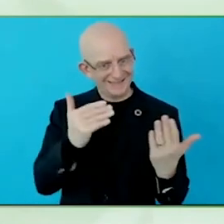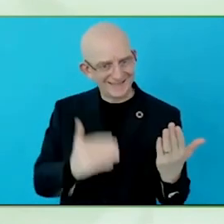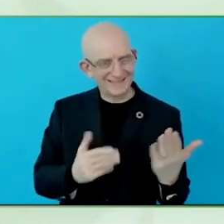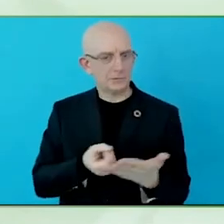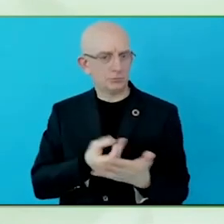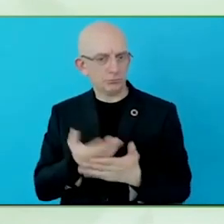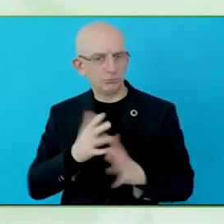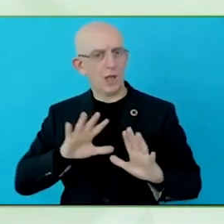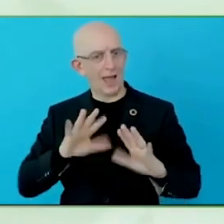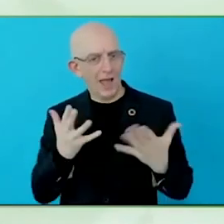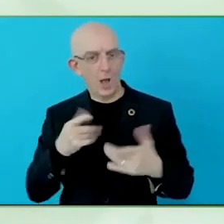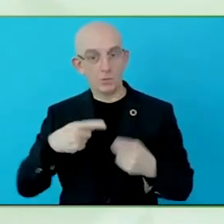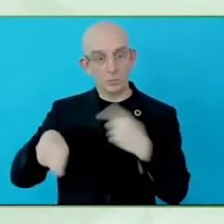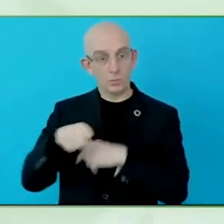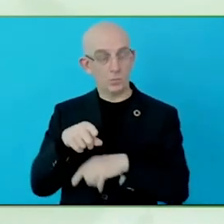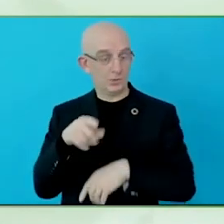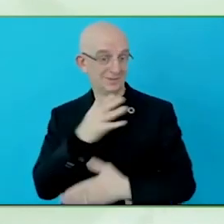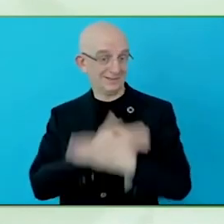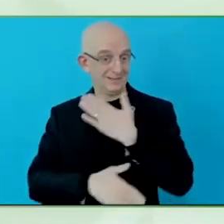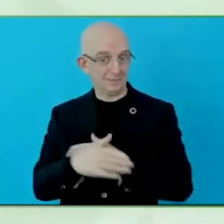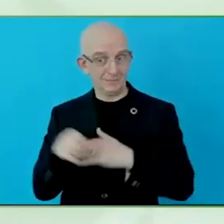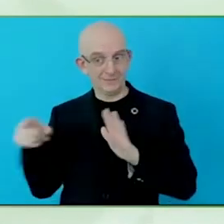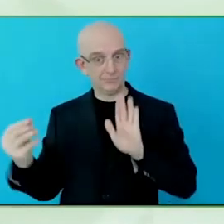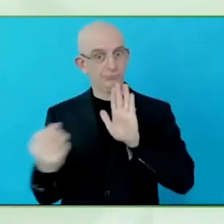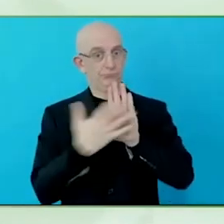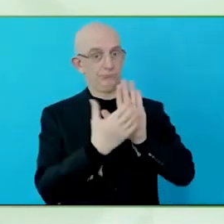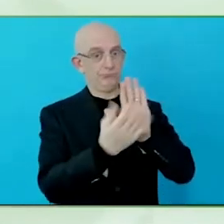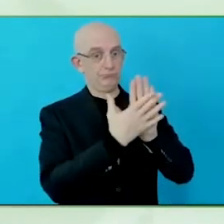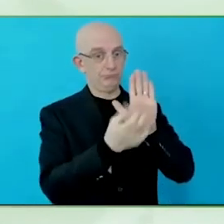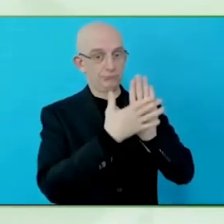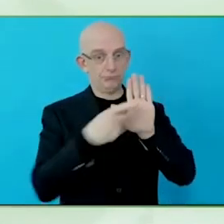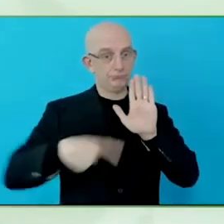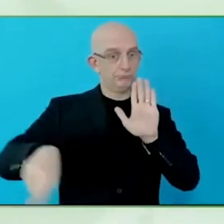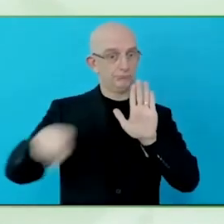the inspirations? what are the ideas coming out of that, in terms